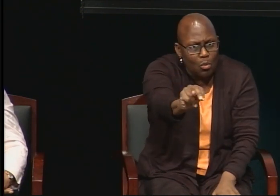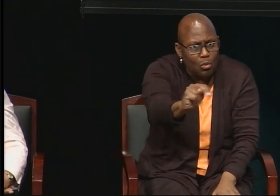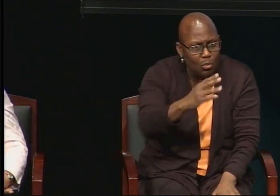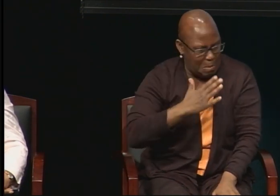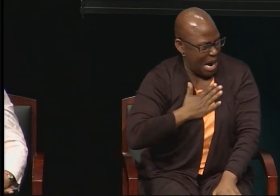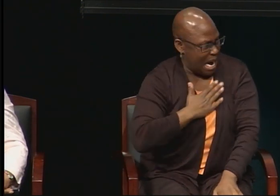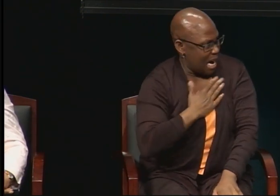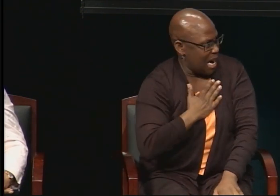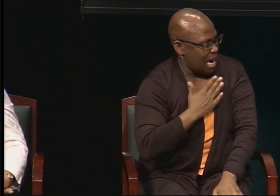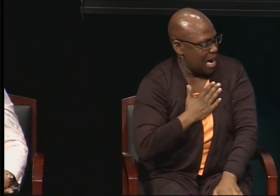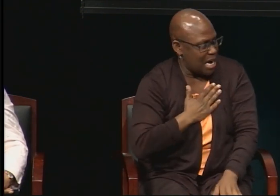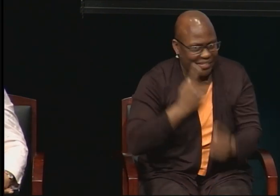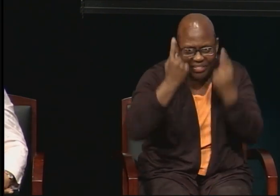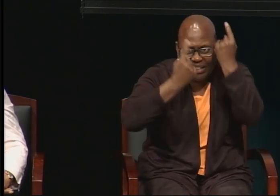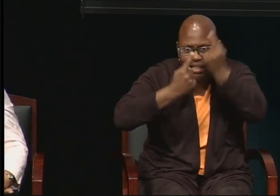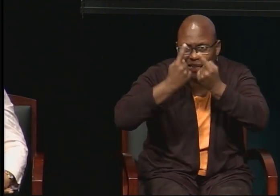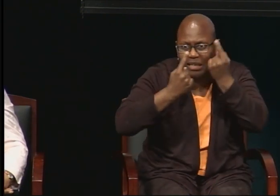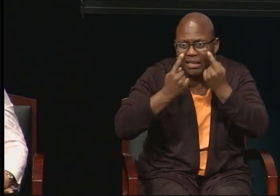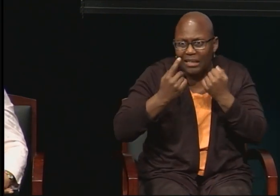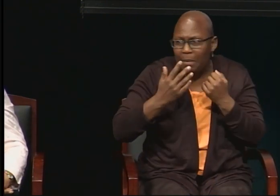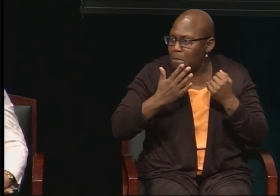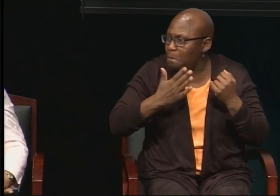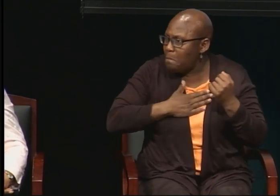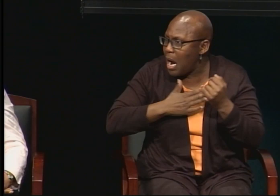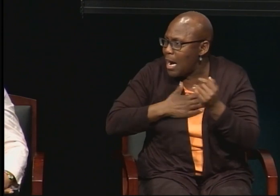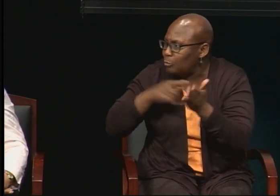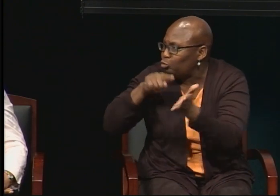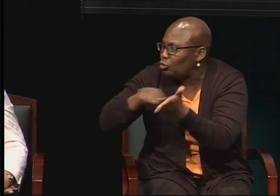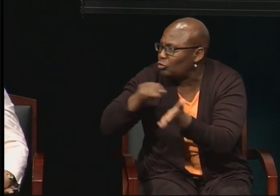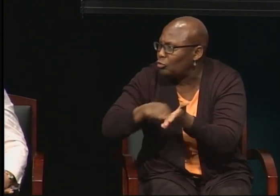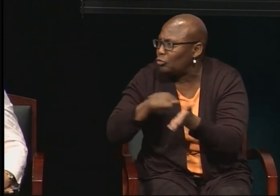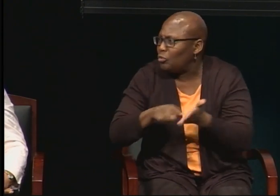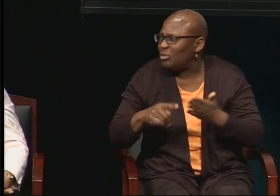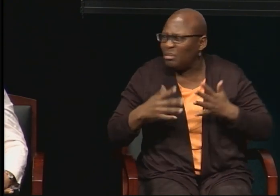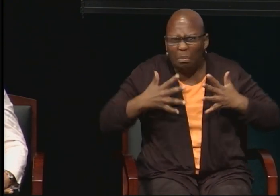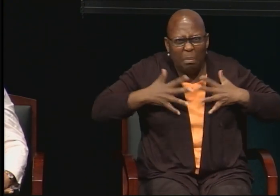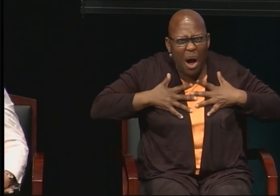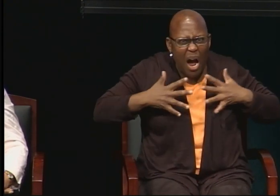This is all me. This is me out here. I produced this degree myself.